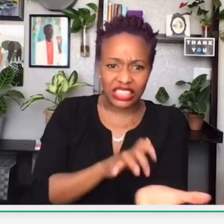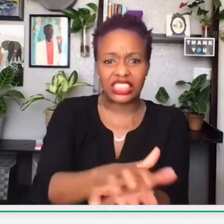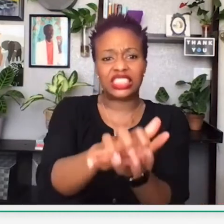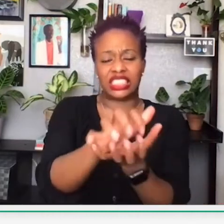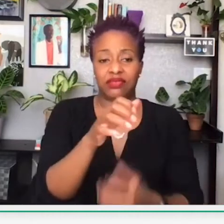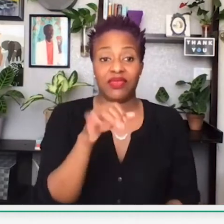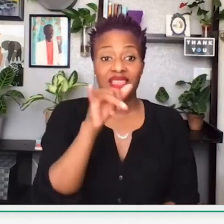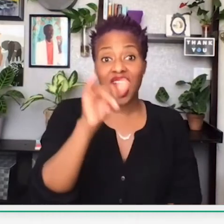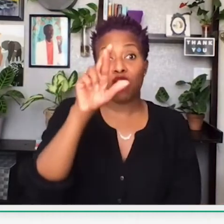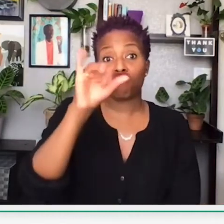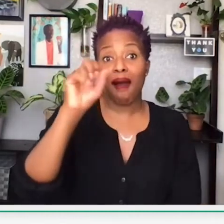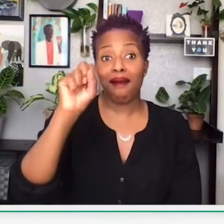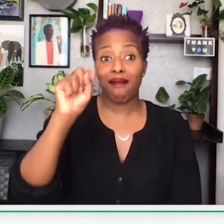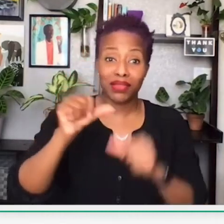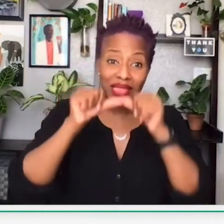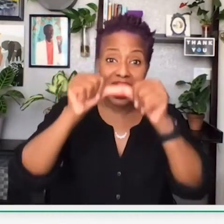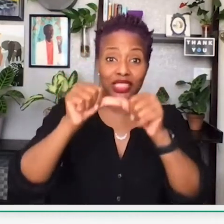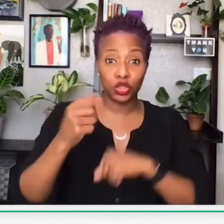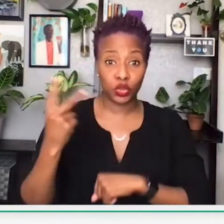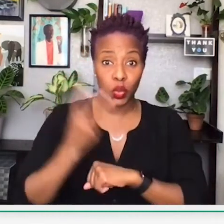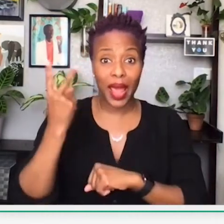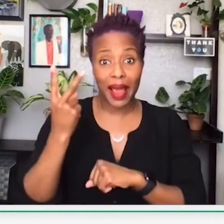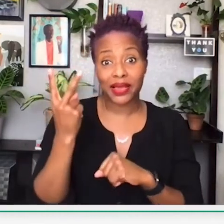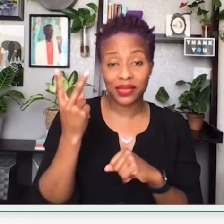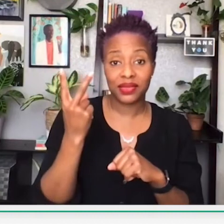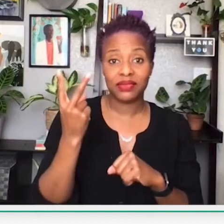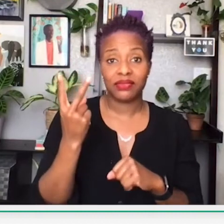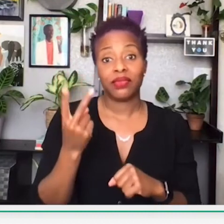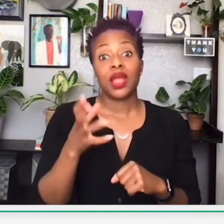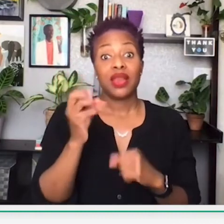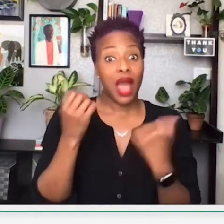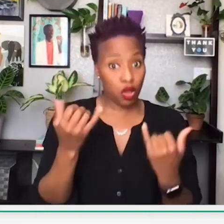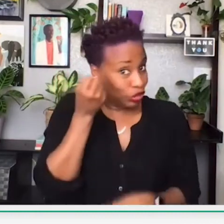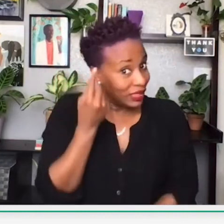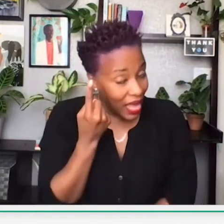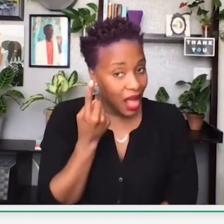They destroyed homes and businesses in the city itself. The riot lasted 2 days.